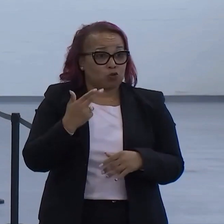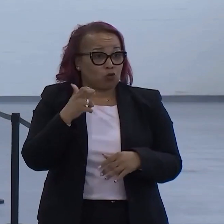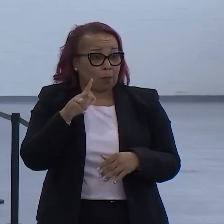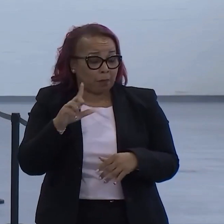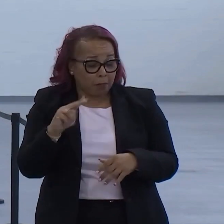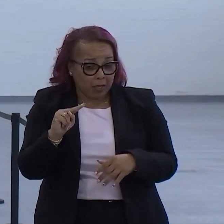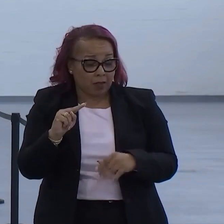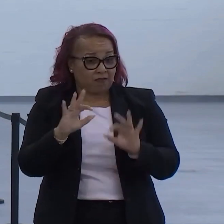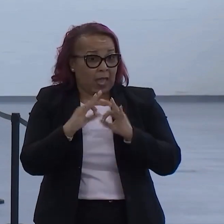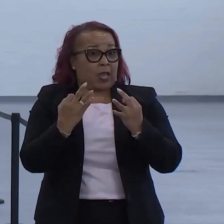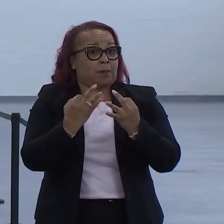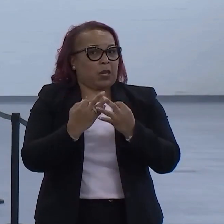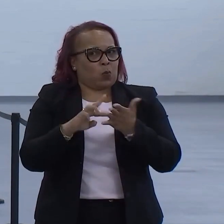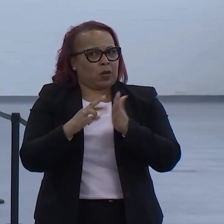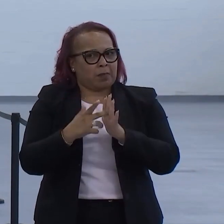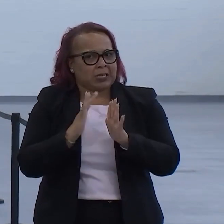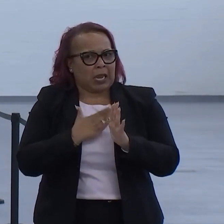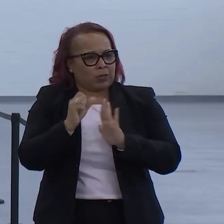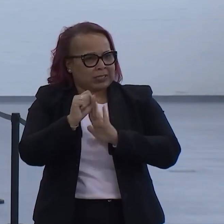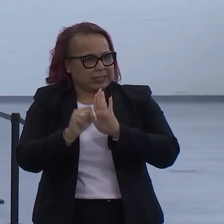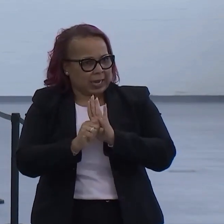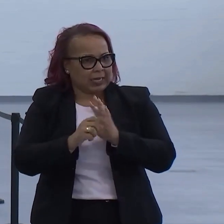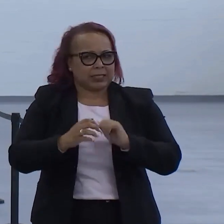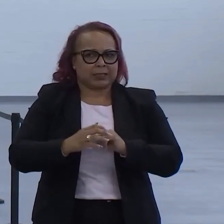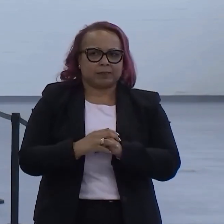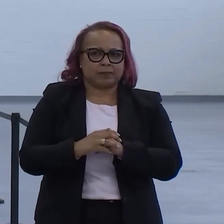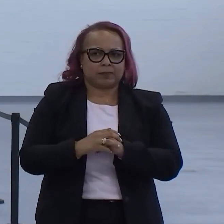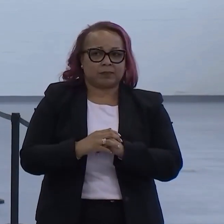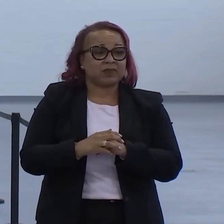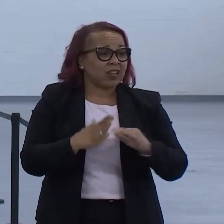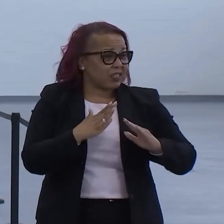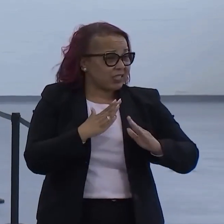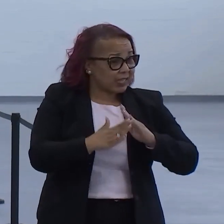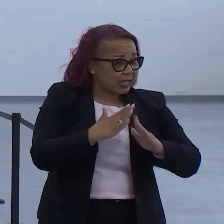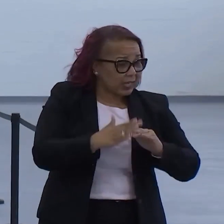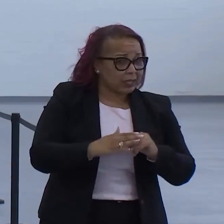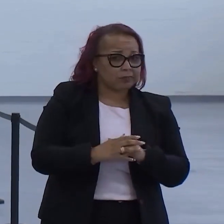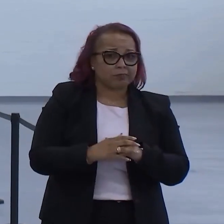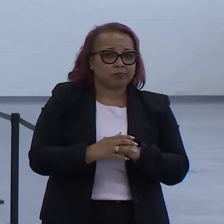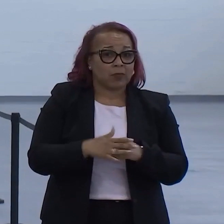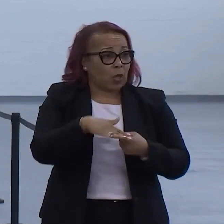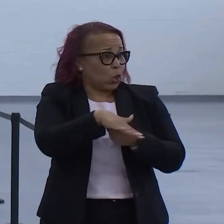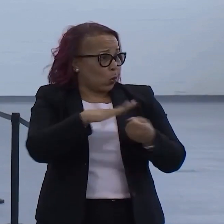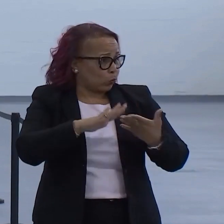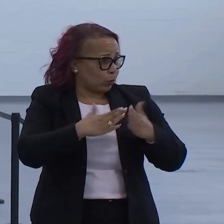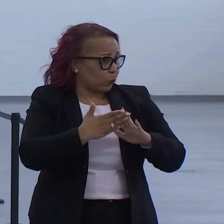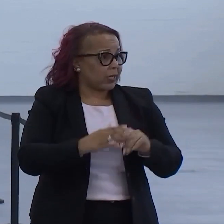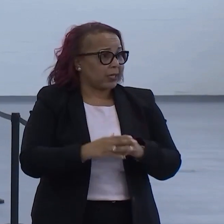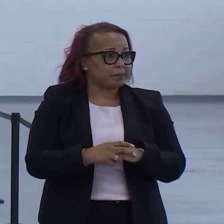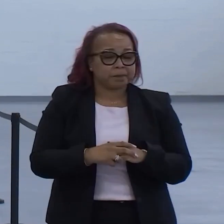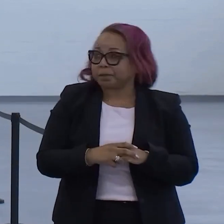has meant to our state, to the city, to our local community.